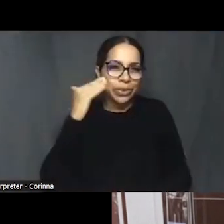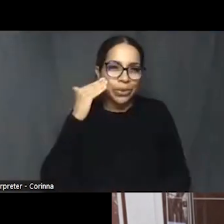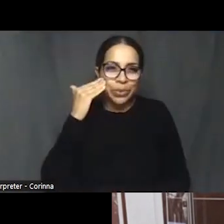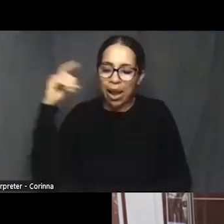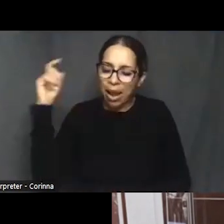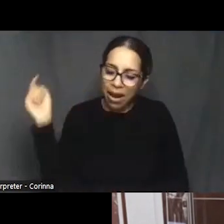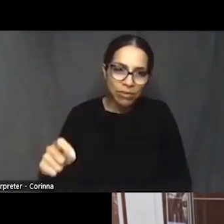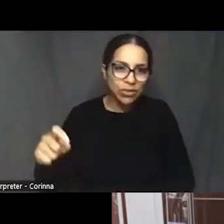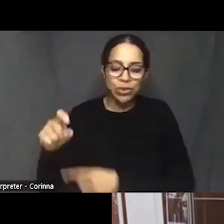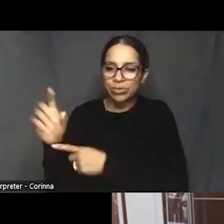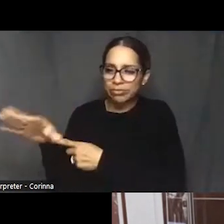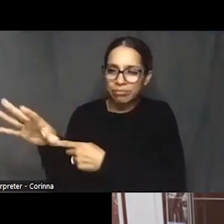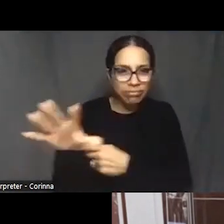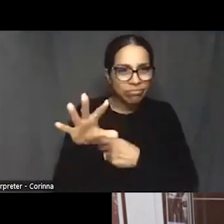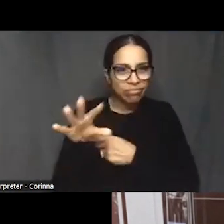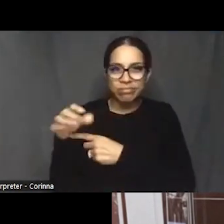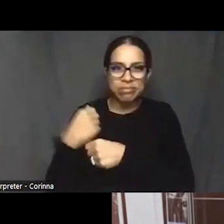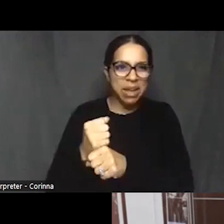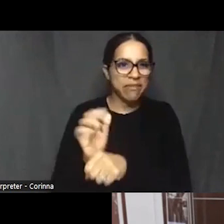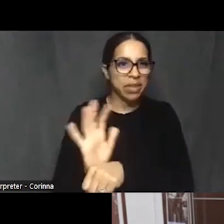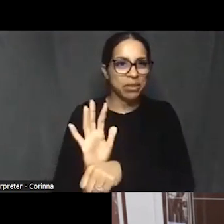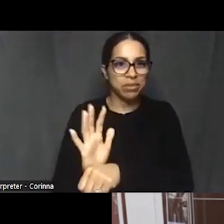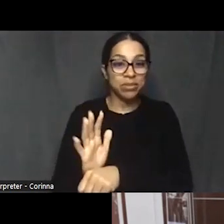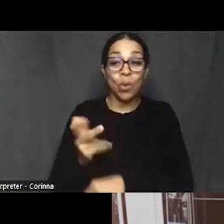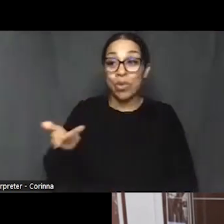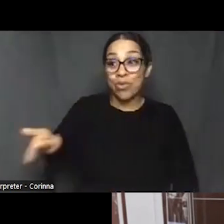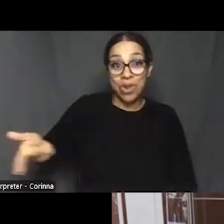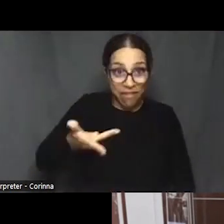of us got back together and then we started to plan it out.